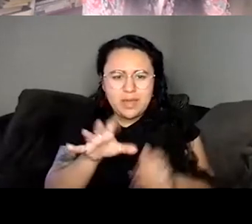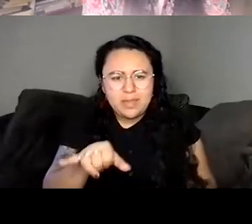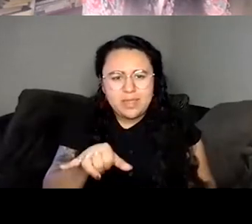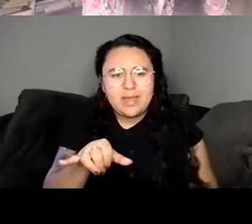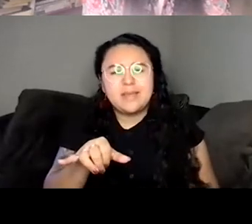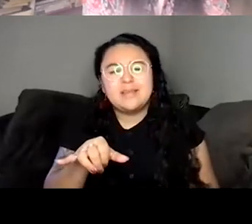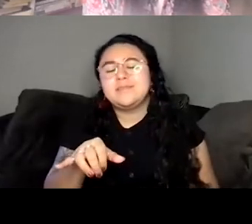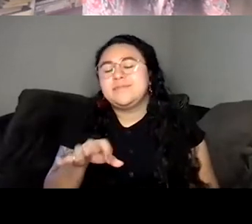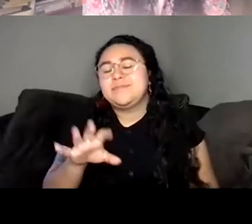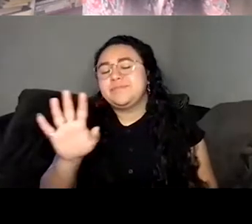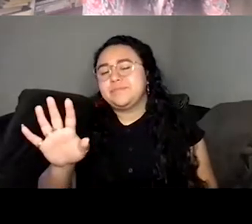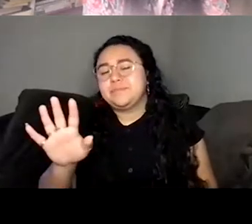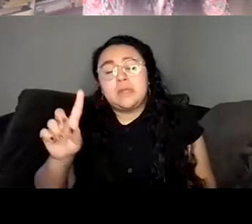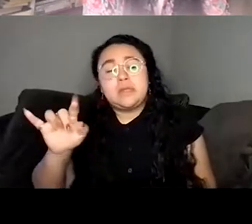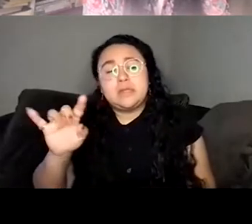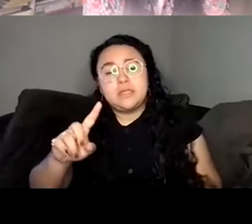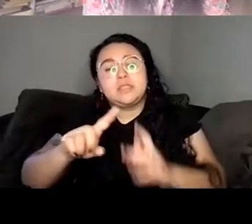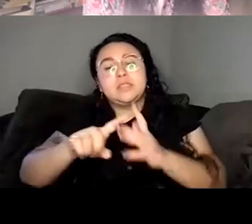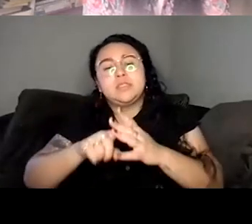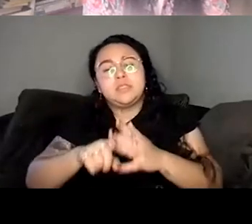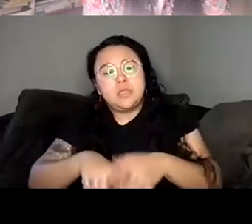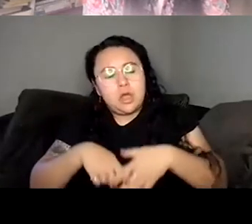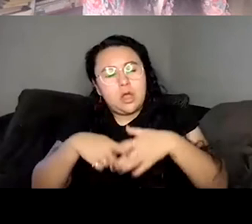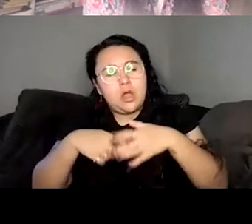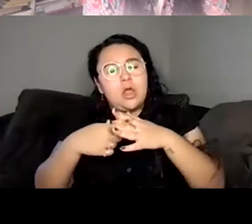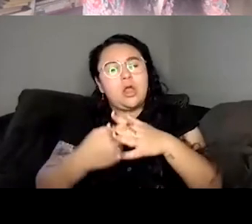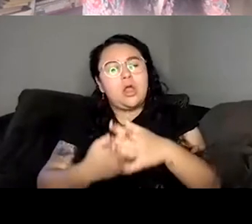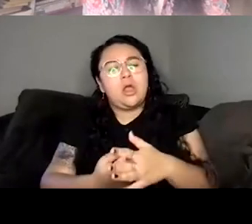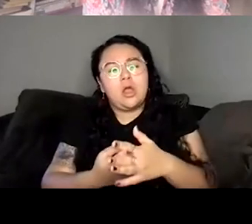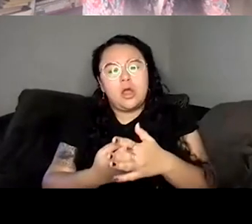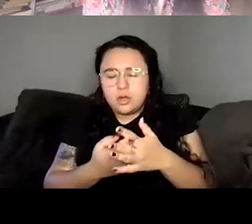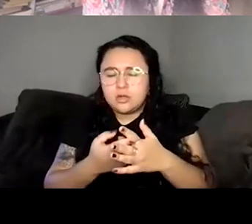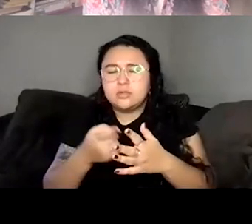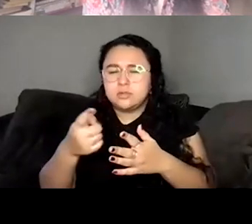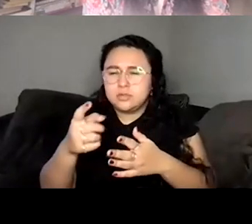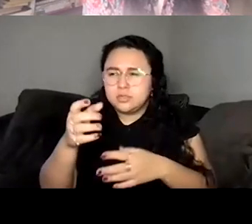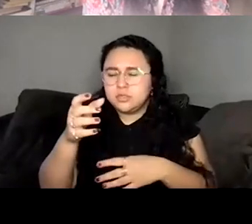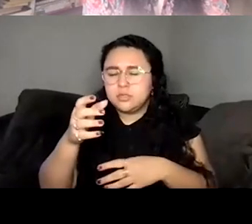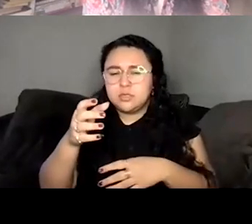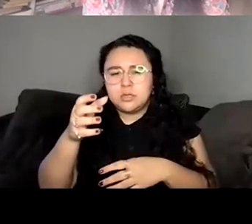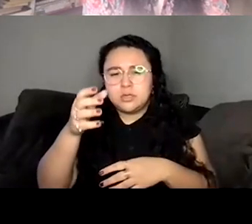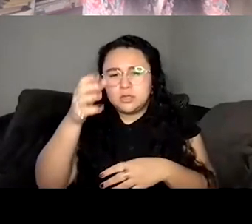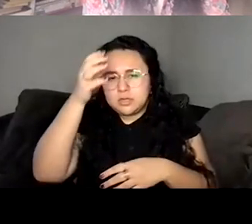you know, the conception of the character much earlier much earlier on. But I think